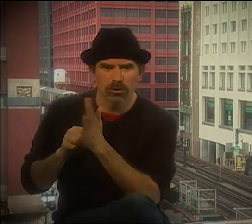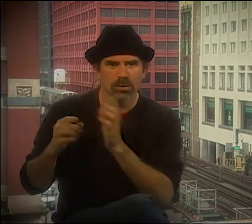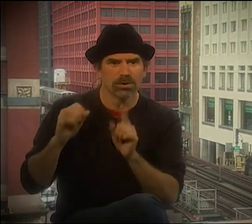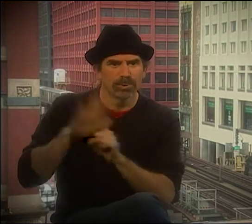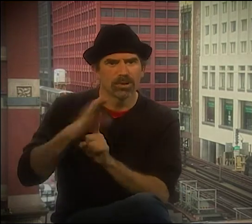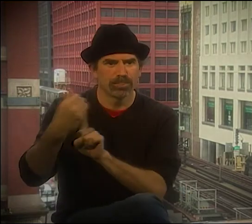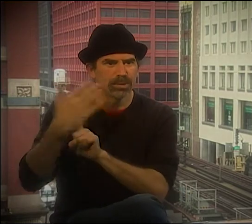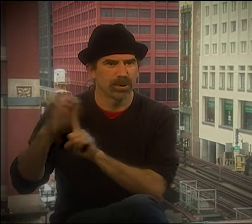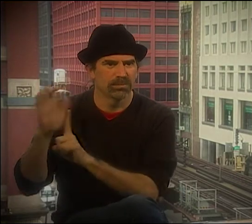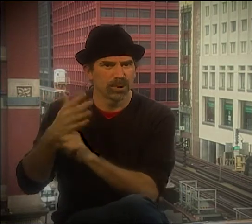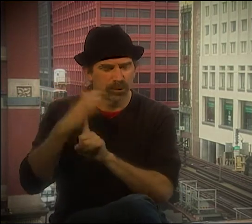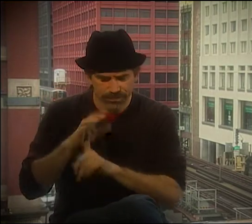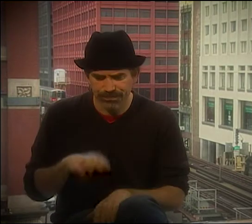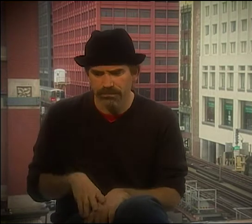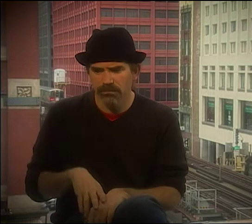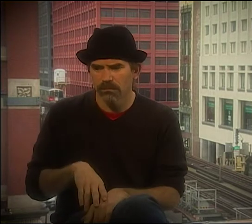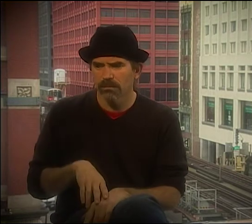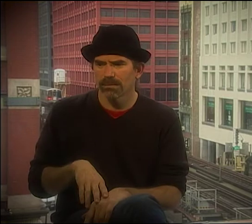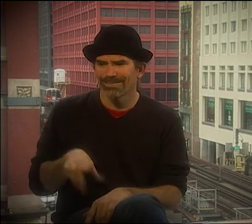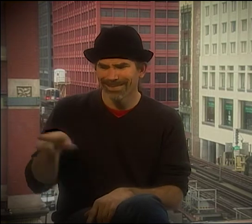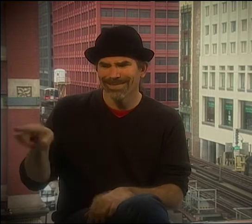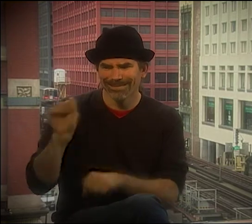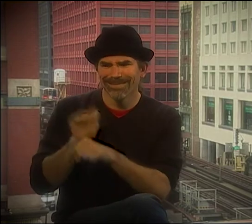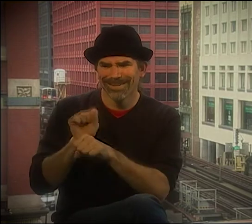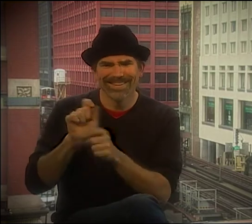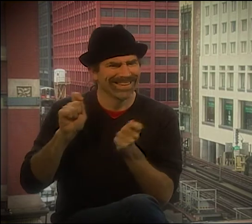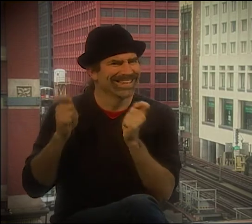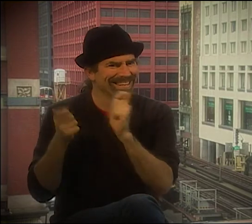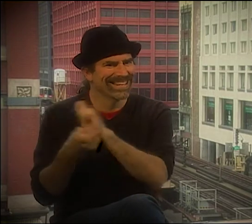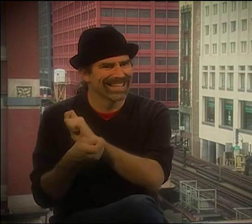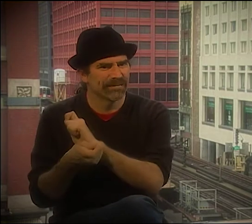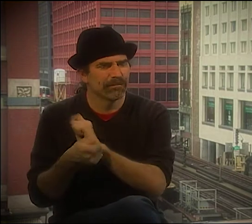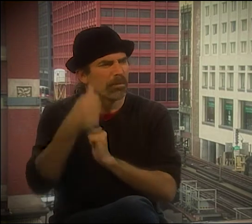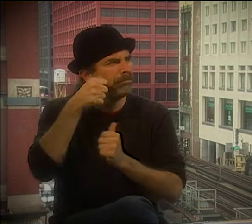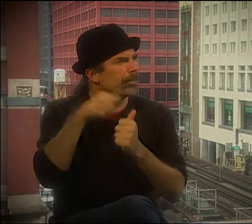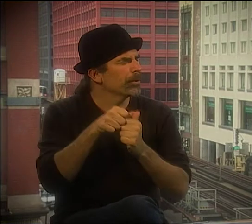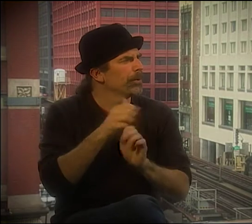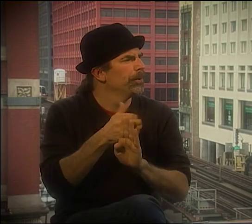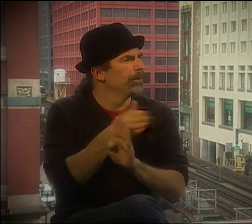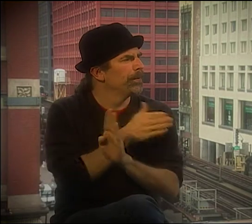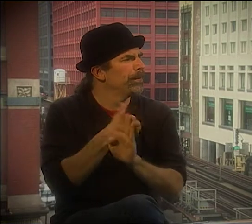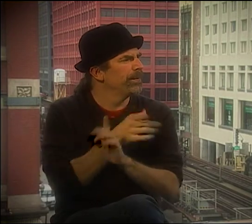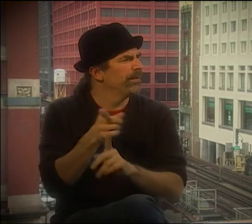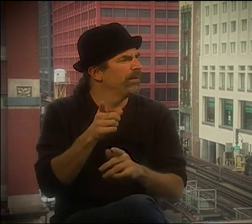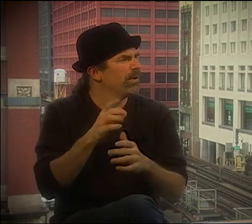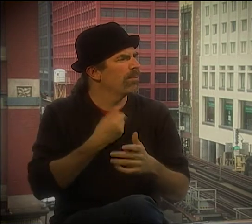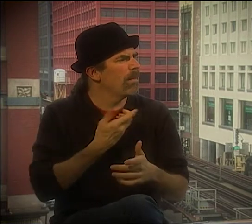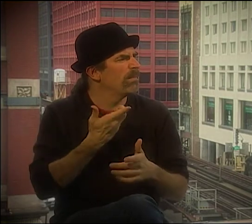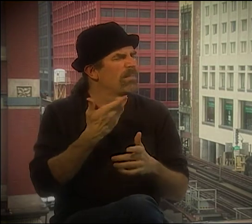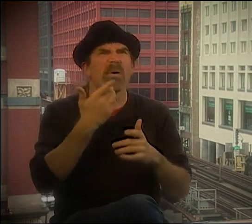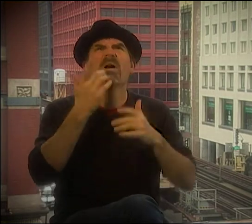TENDED TO BE THE THREE OF US, BUT SOMETIMES IT WOULD BE DEBBIE AND KENNY, AND SOMETIMES IT WOULD BE ME AND KENNY AND SOMETIMES ME AND DEBBIE.